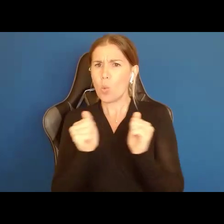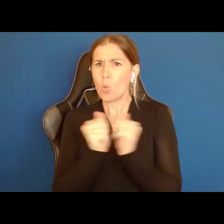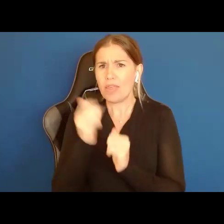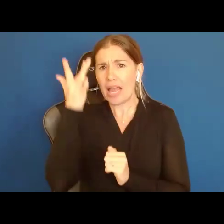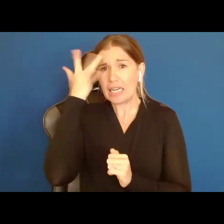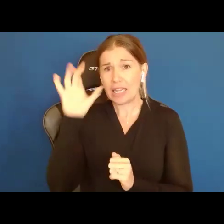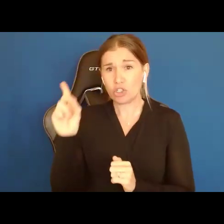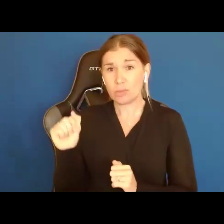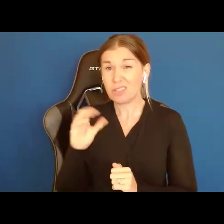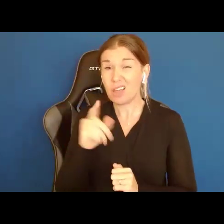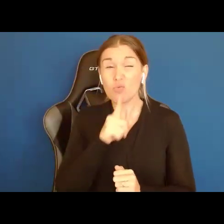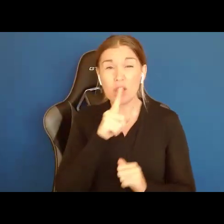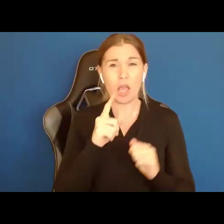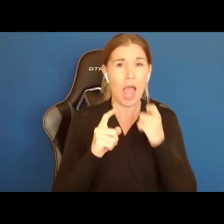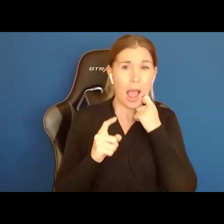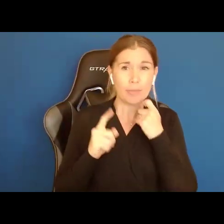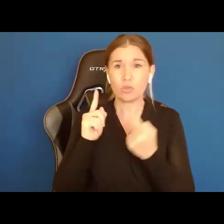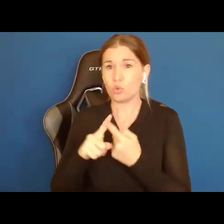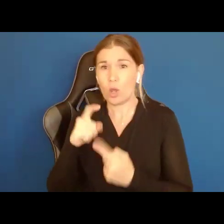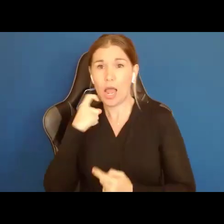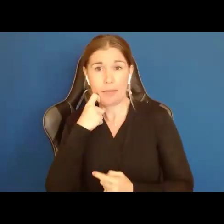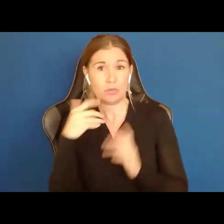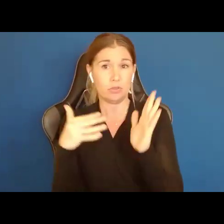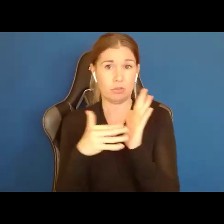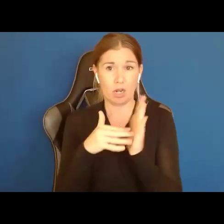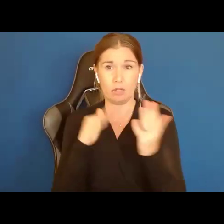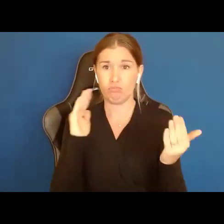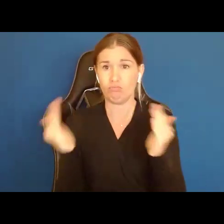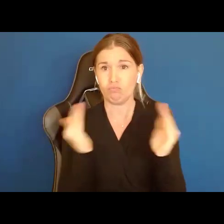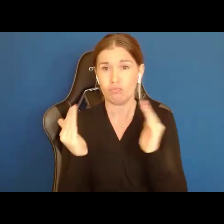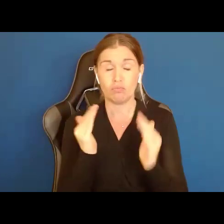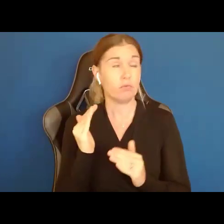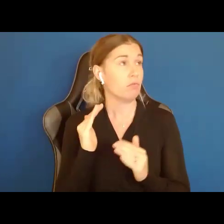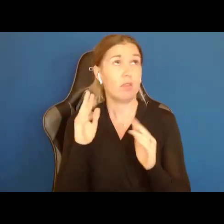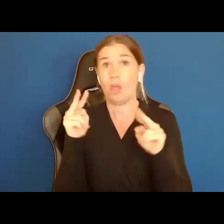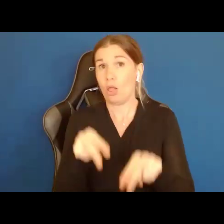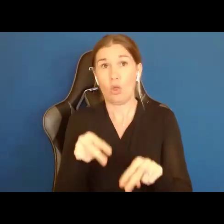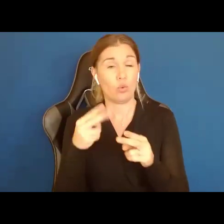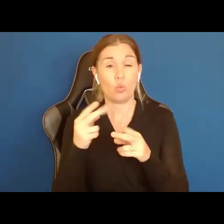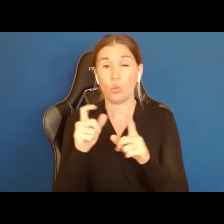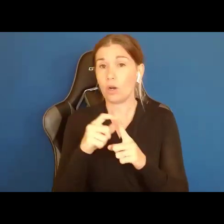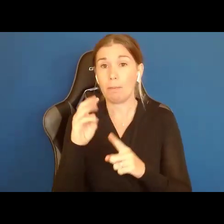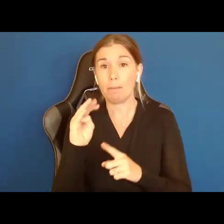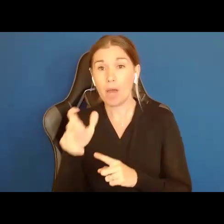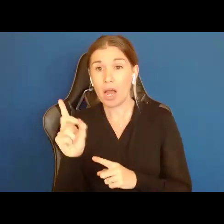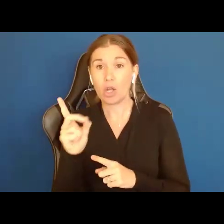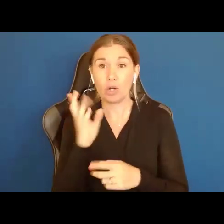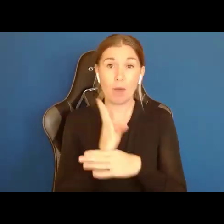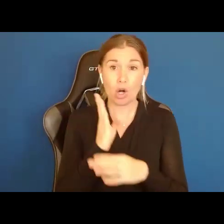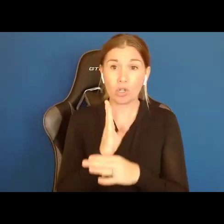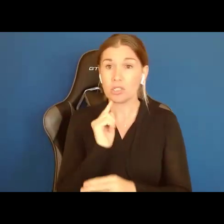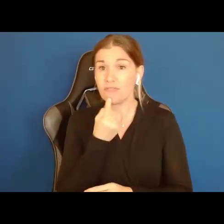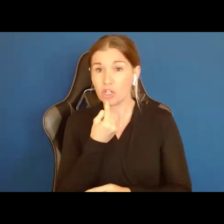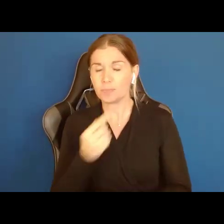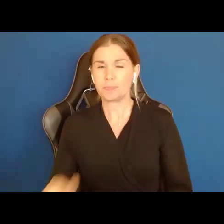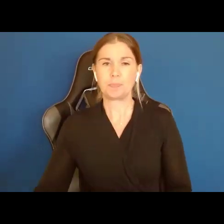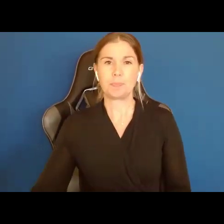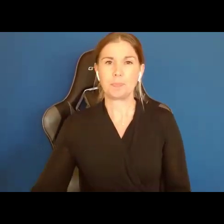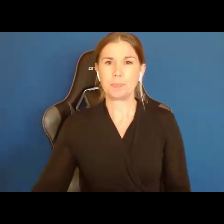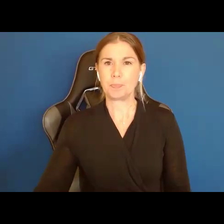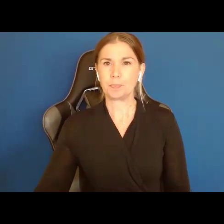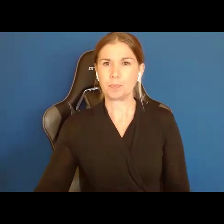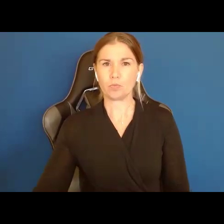study. They looked the old words: mild, moderate and severe disabilities. So they compared the experiences of people with mild disabilities to people with mild disabilities, moderate to moderate, and severe to severe.